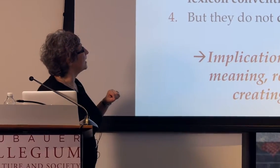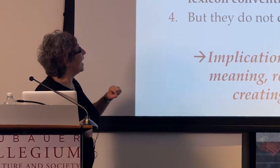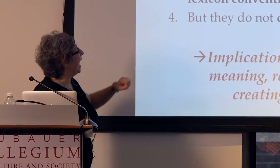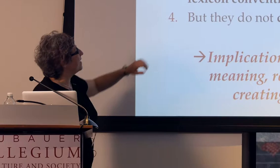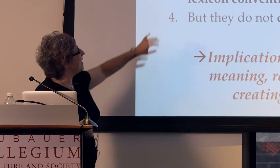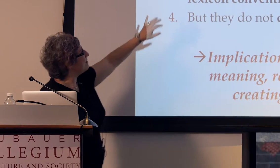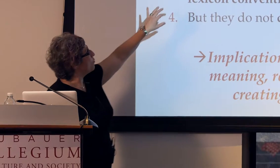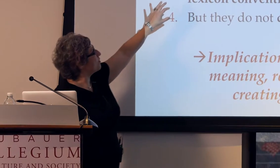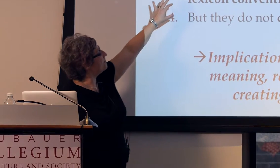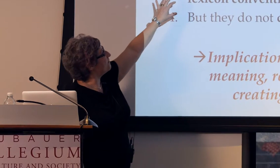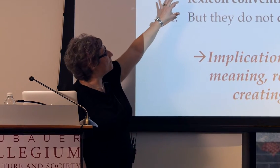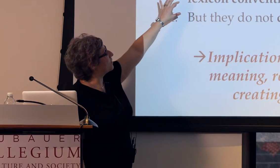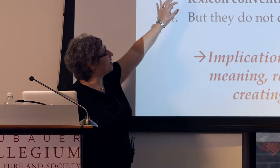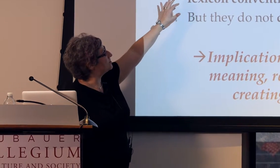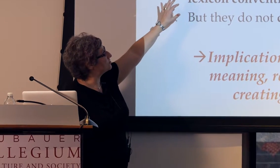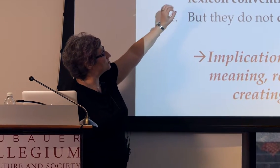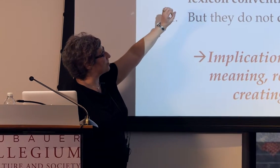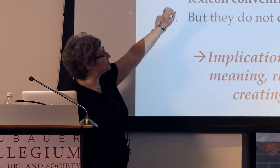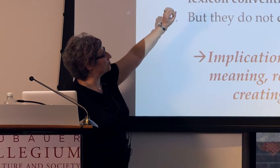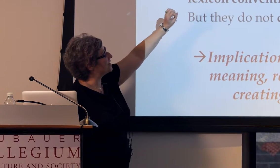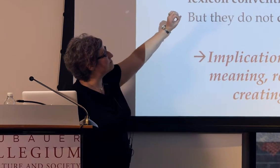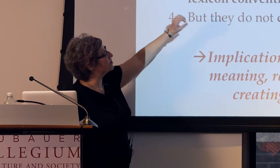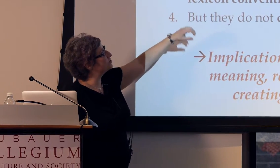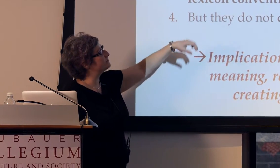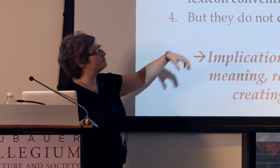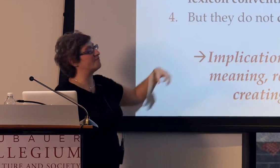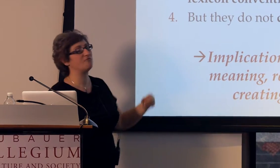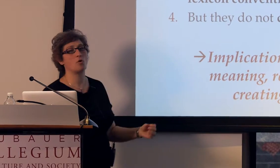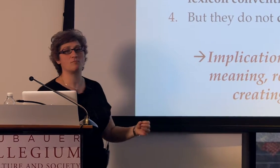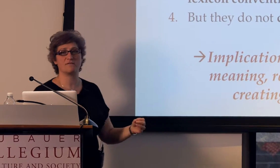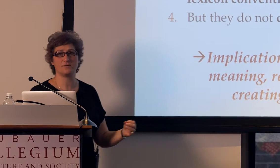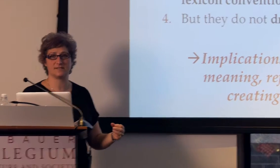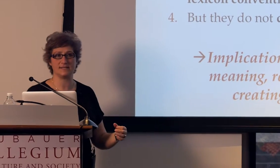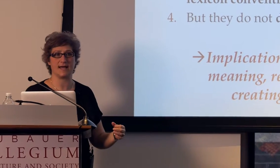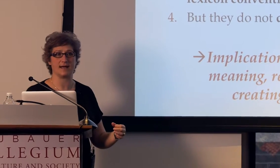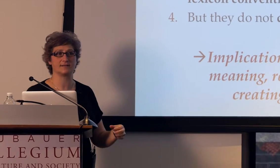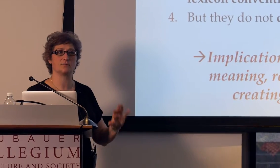And that morphophonological structure emerges before morphosyntax,